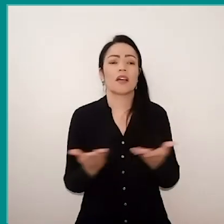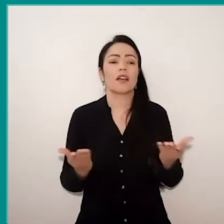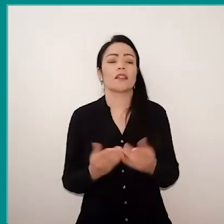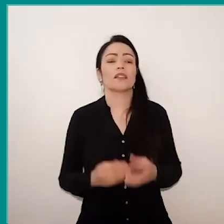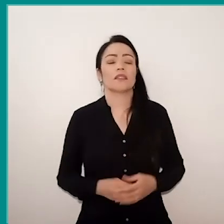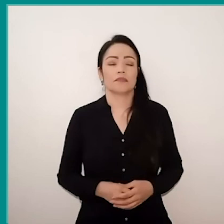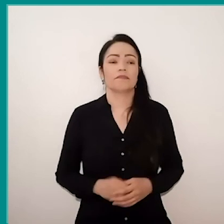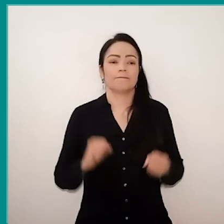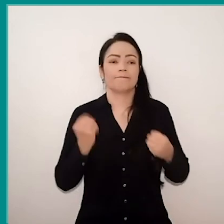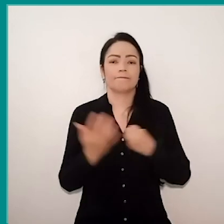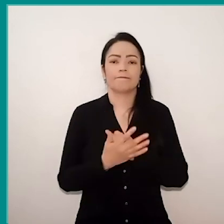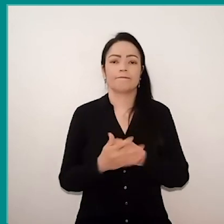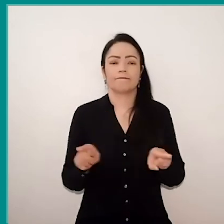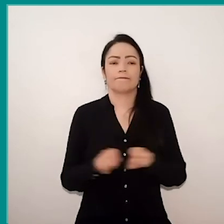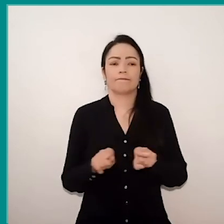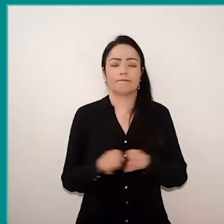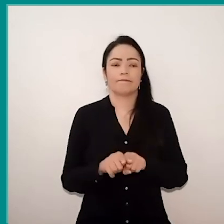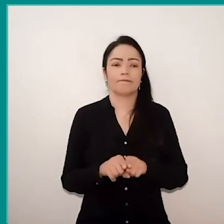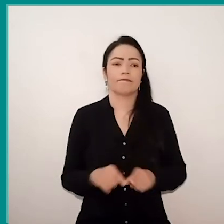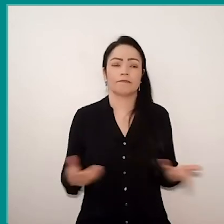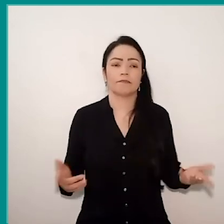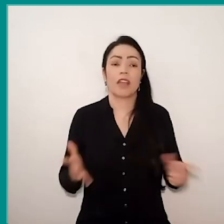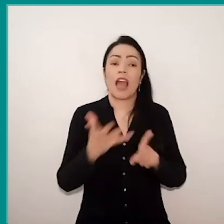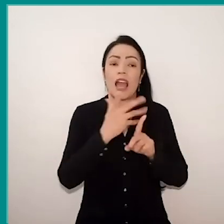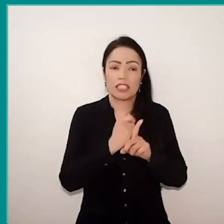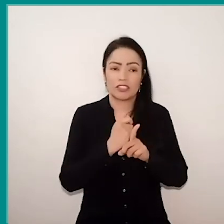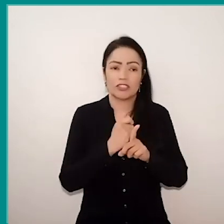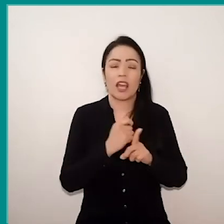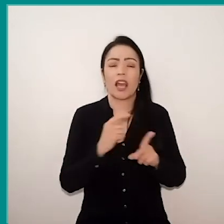that we live and art as a form of expression,